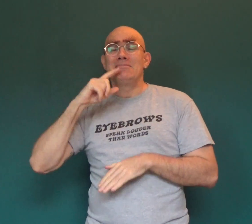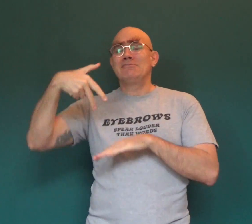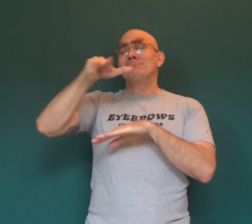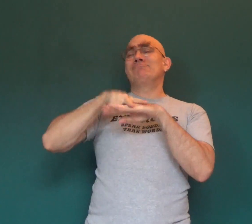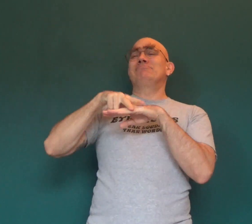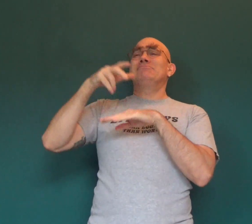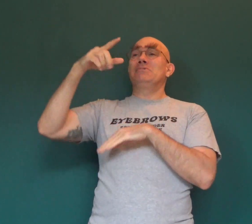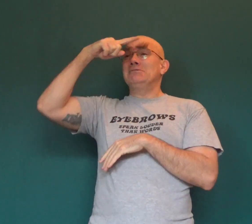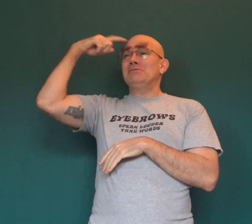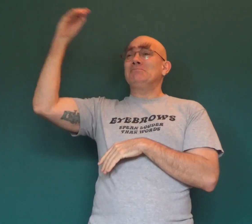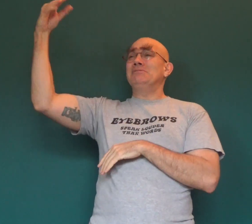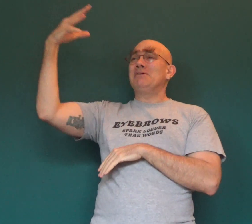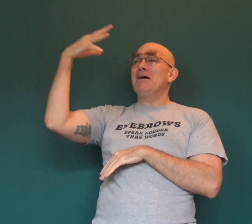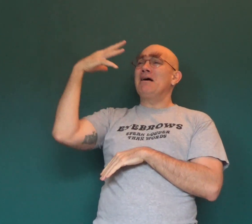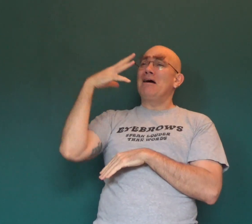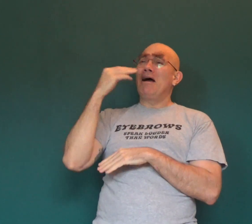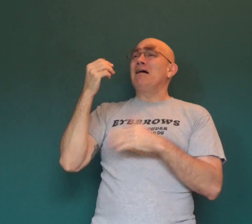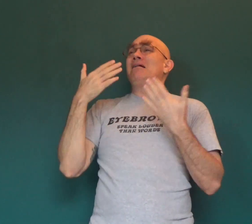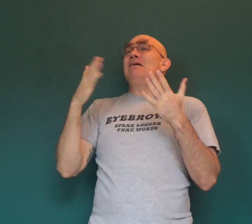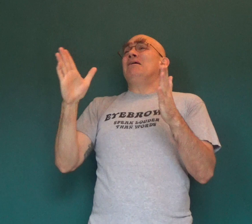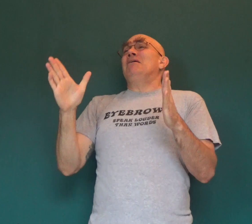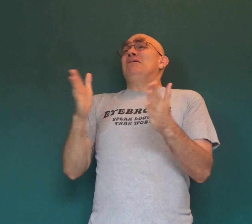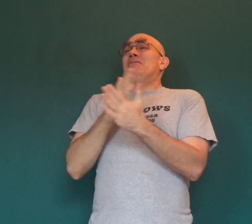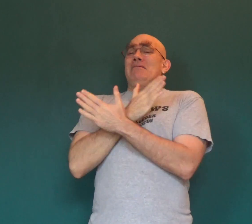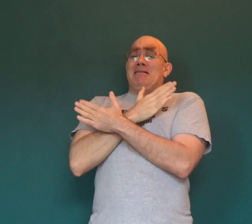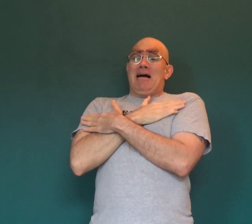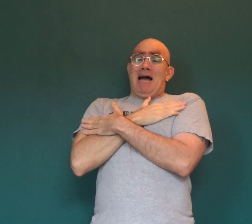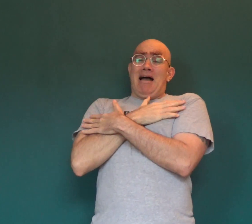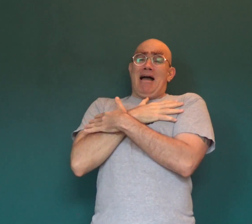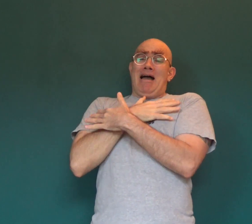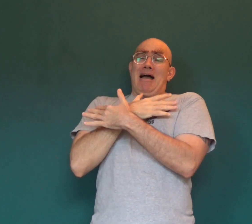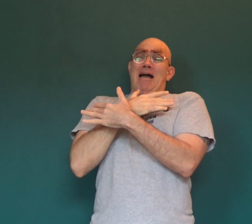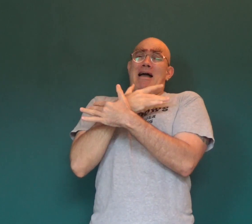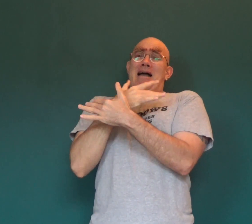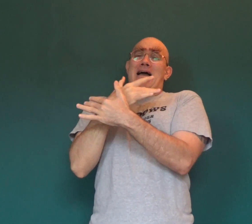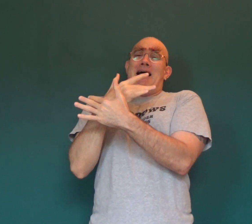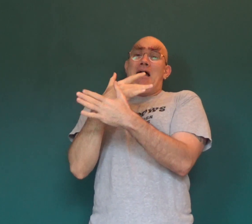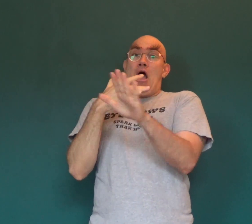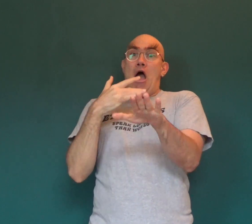Of relaxing in the summer sun, just lettin' off steam